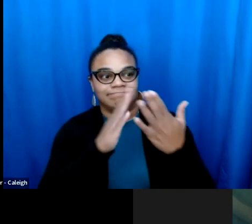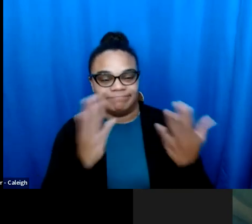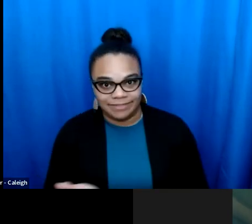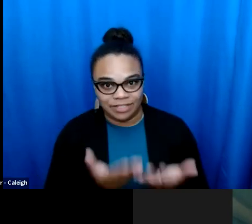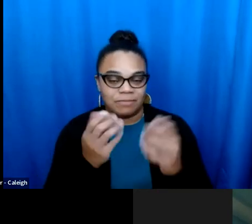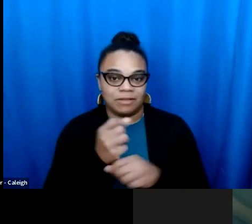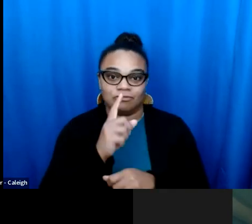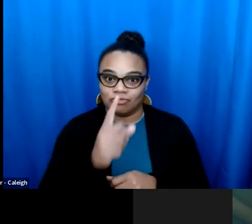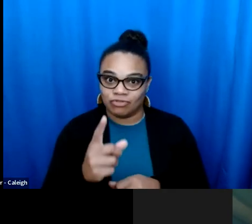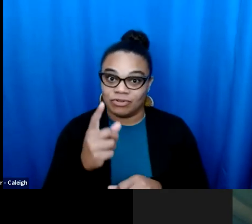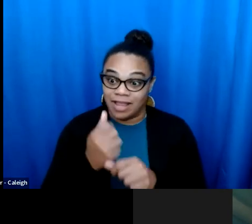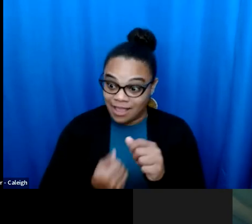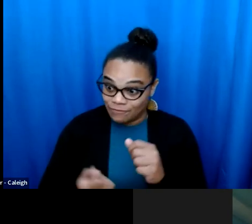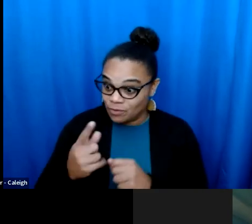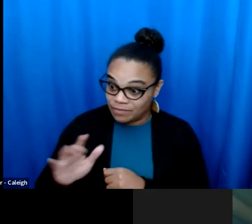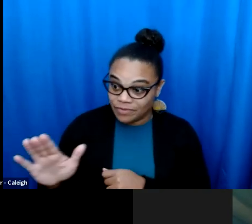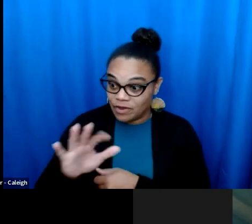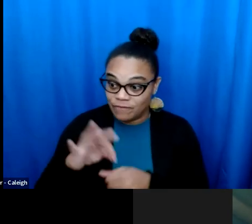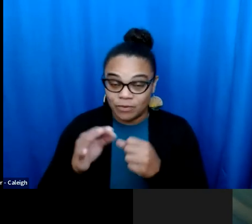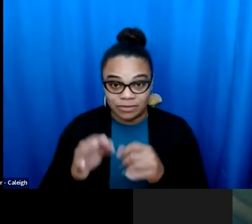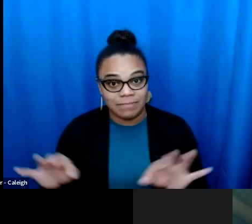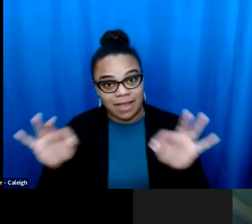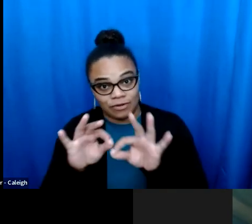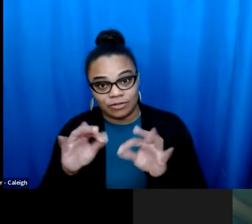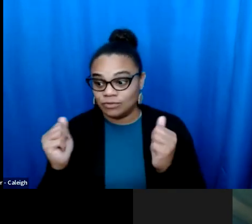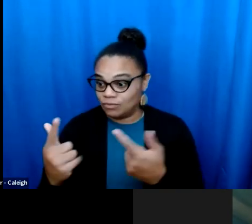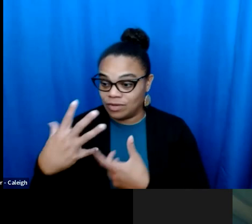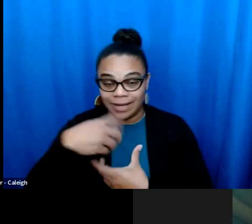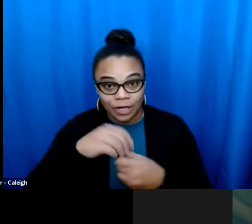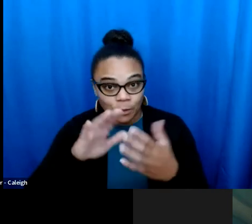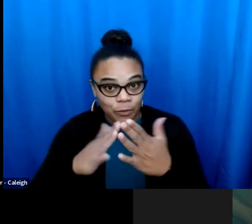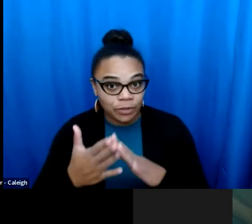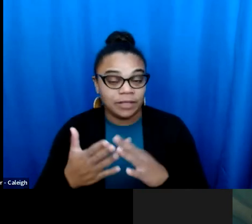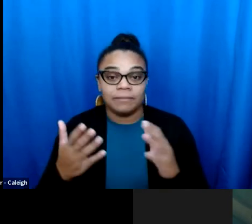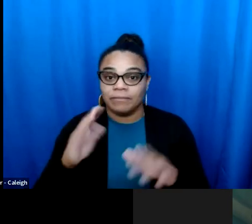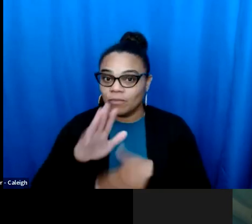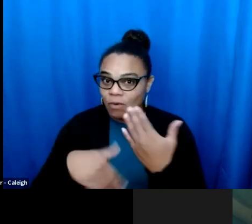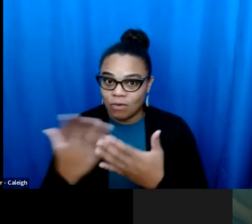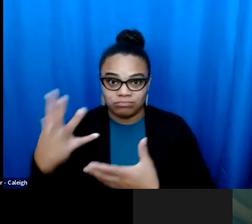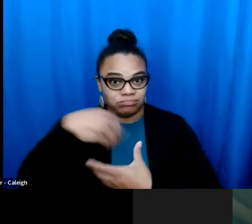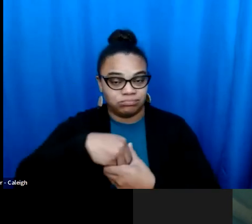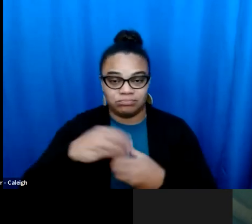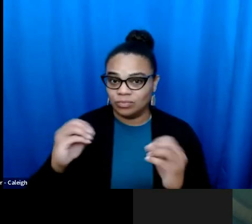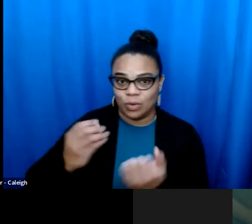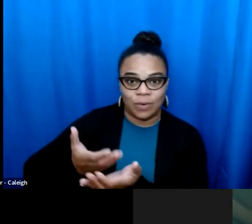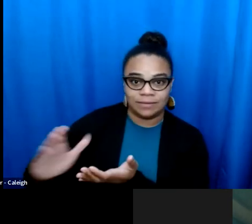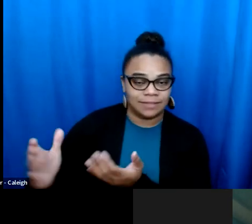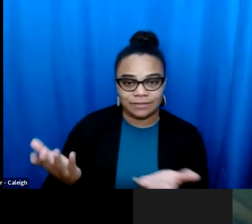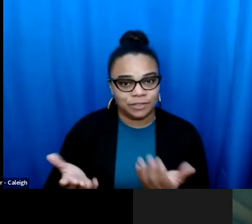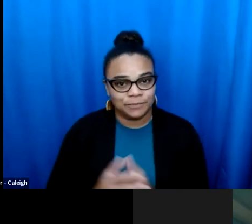whether folks are included or excluded from it. That's the battle we're fighting here, make And so that's the data we're fighting here to make sure that we say that everyone that everyone is part of this community. sure that we say that everyone matters, that everyone is part of this community, everyone